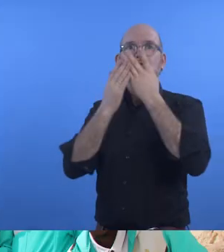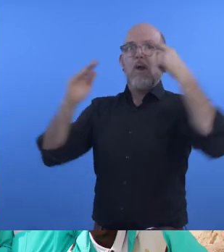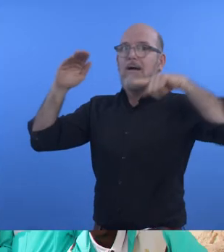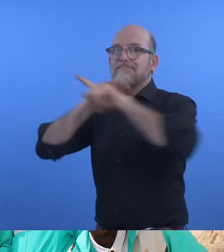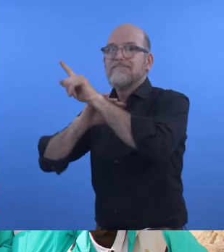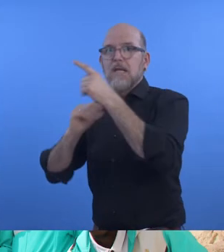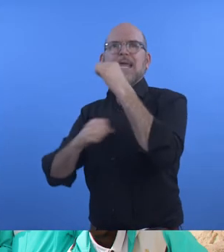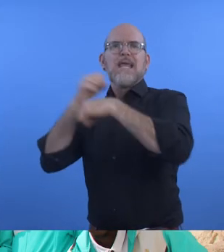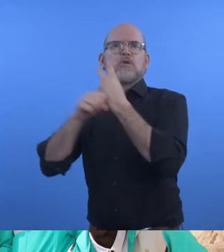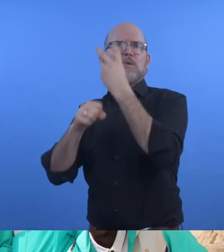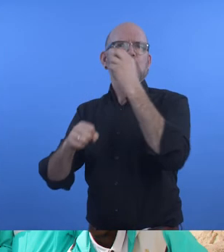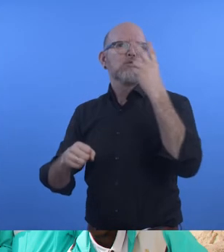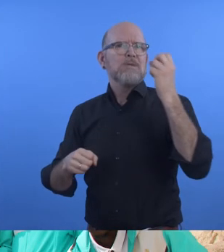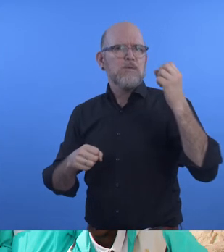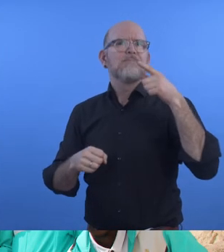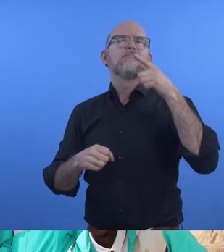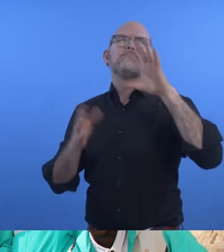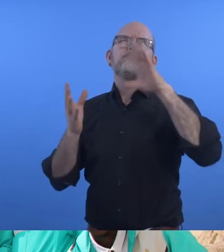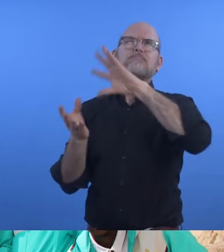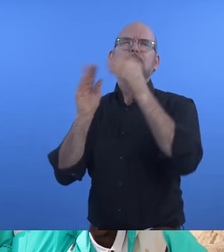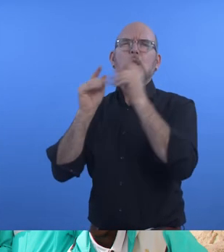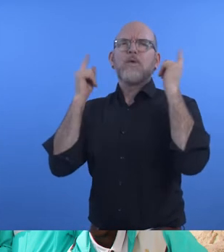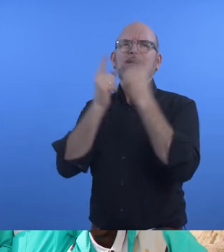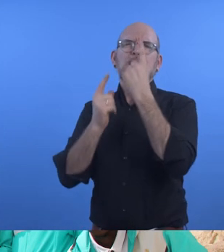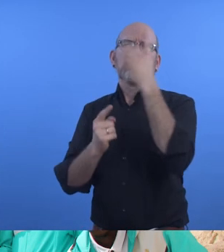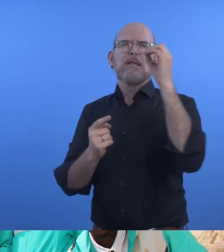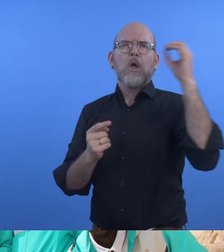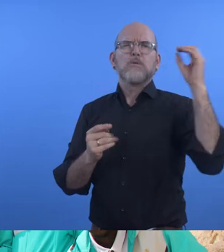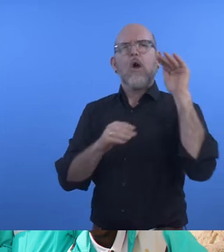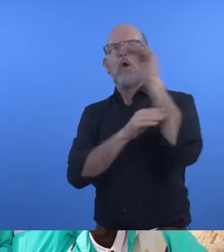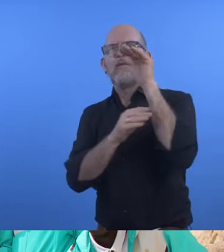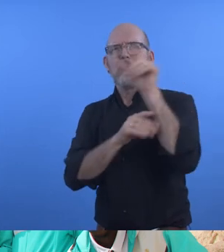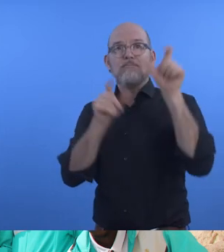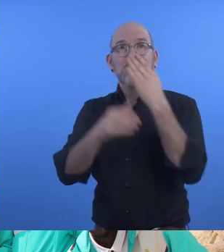In 2020 the University had over a thousand students with disabilities.